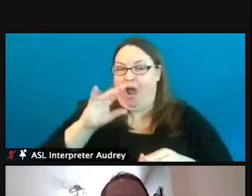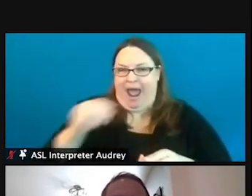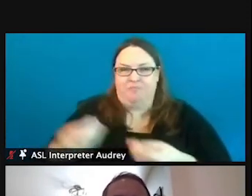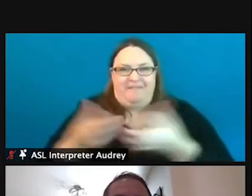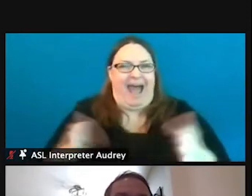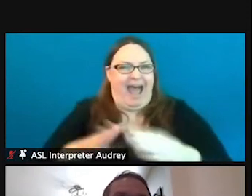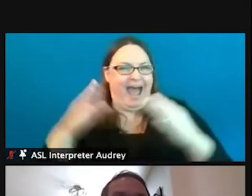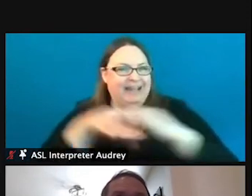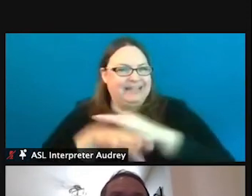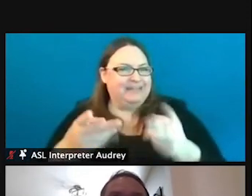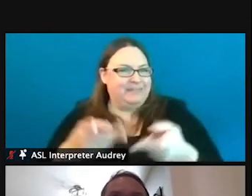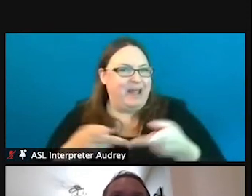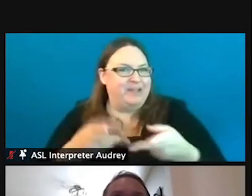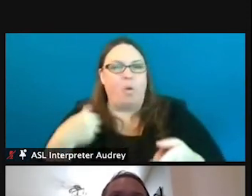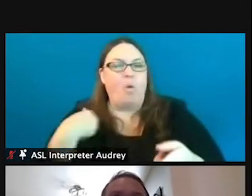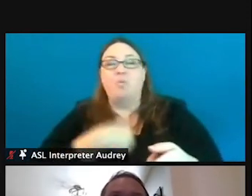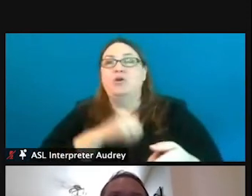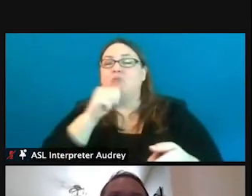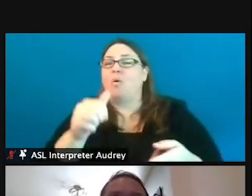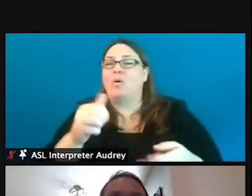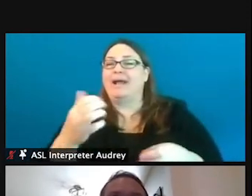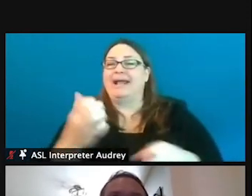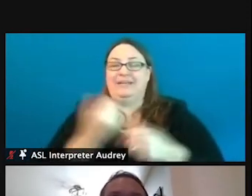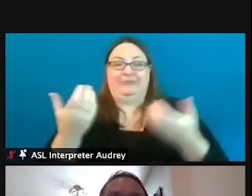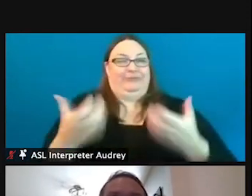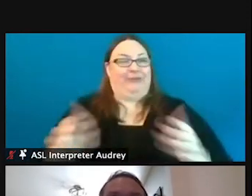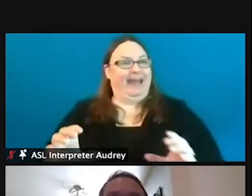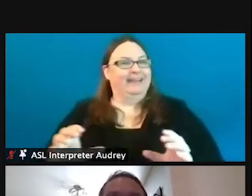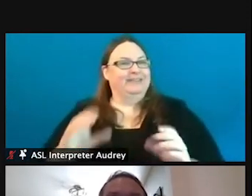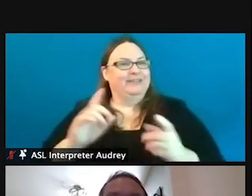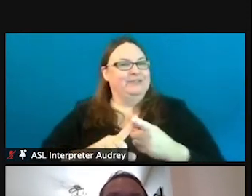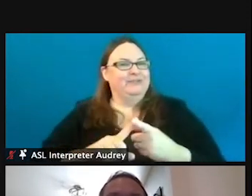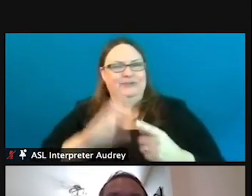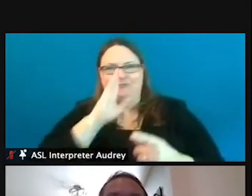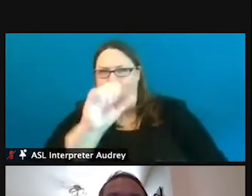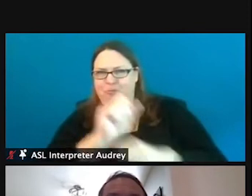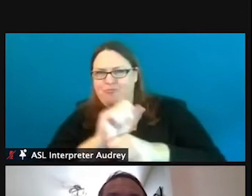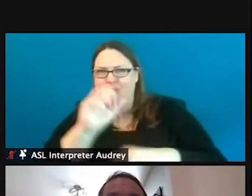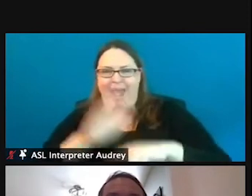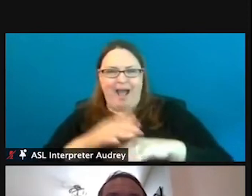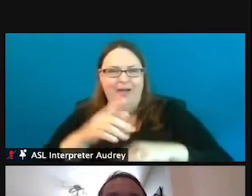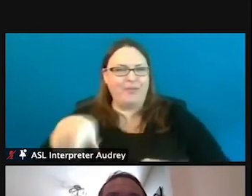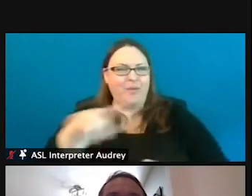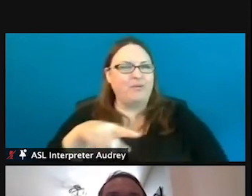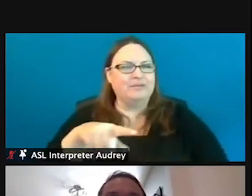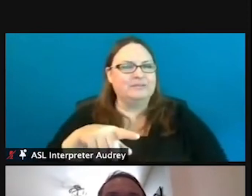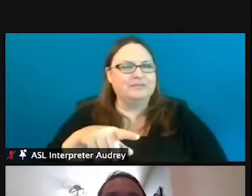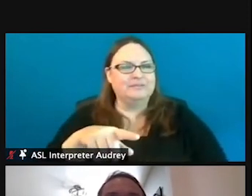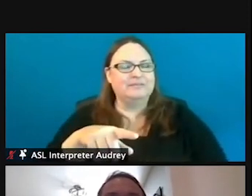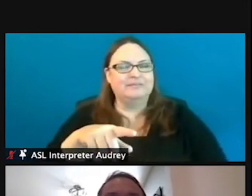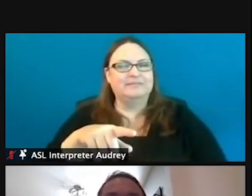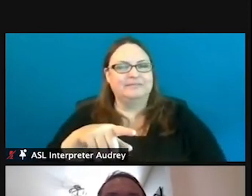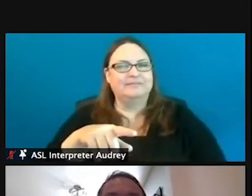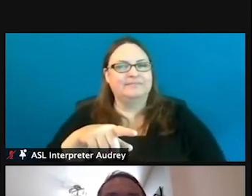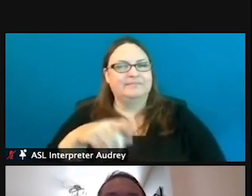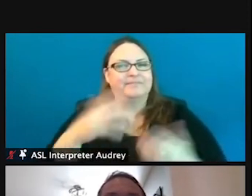So, you know, we don't get the chance to directly work on those actions, on those piers and